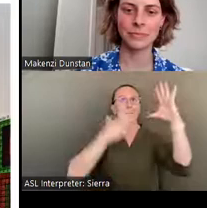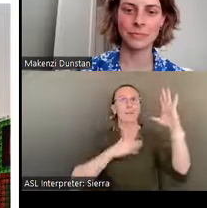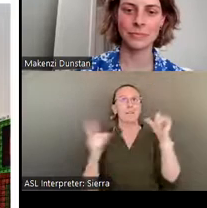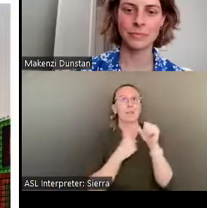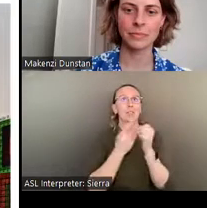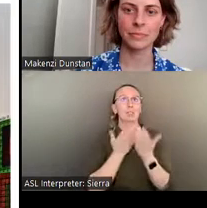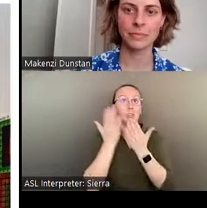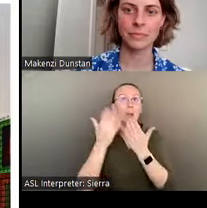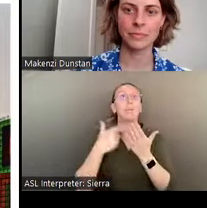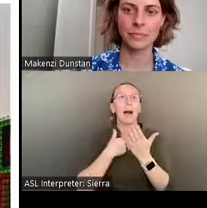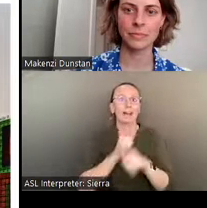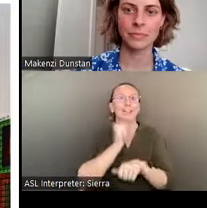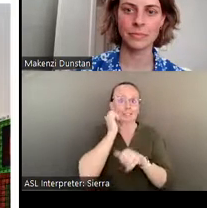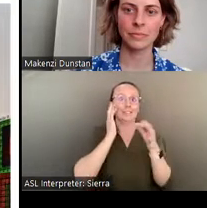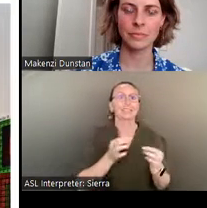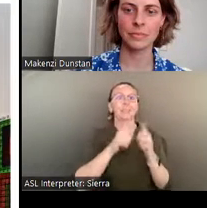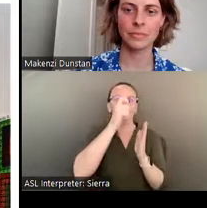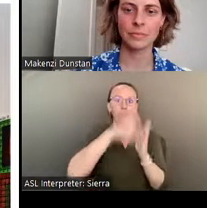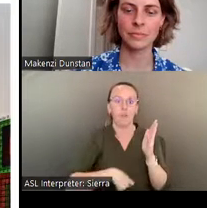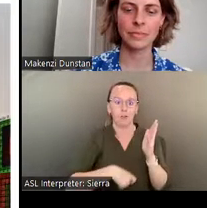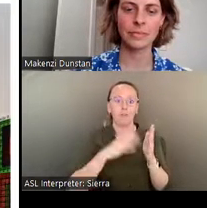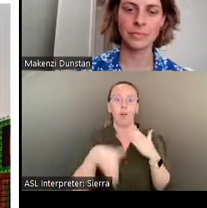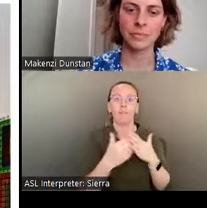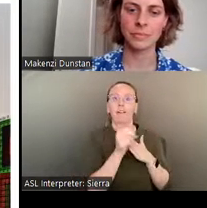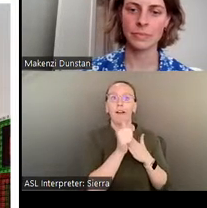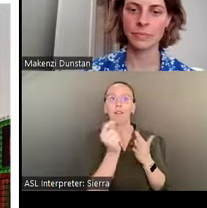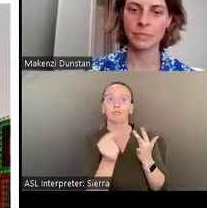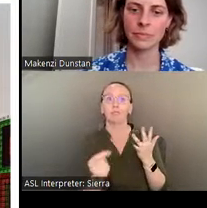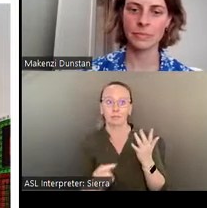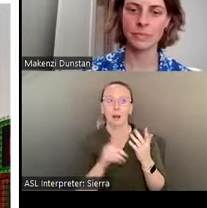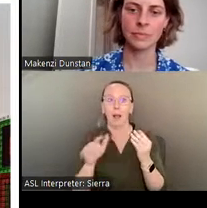of our guide today, Mike McFalls, with a few other places that I felt would keep me in